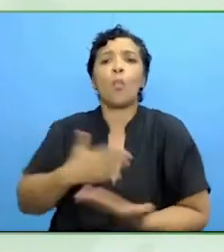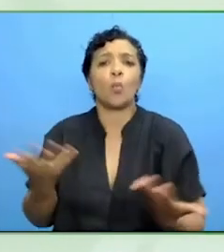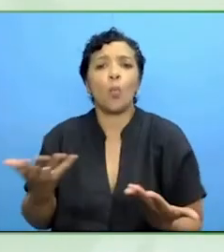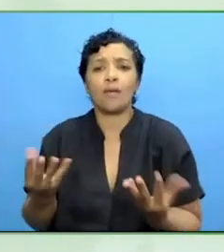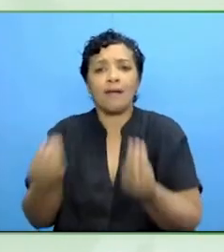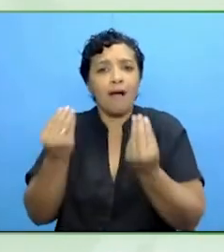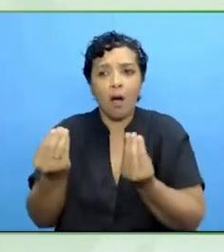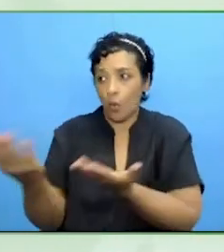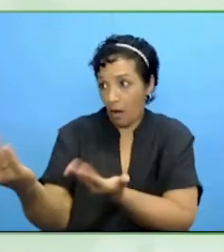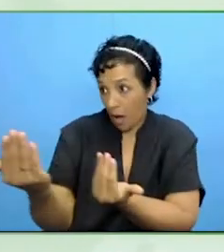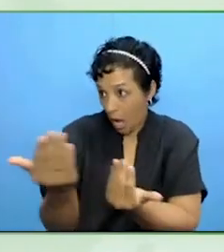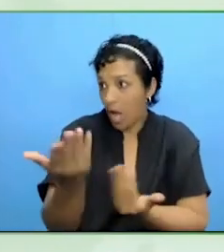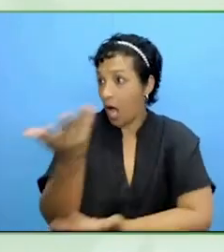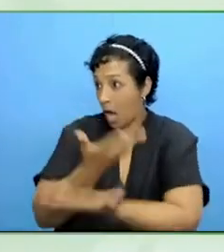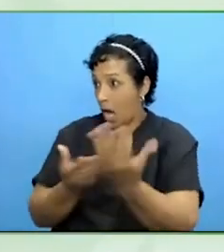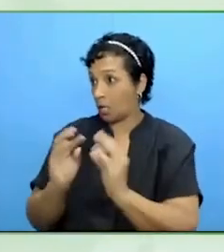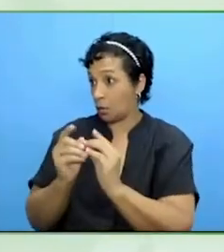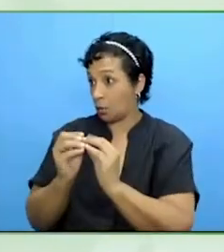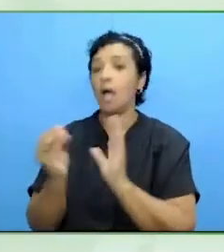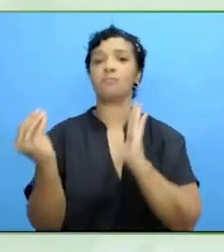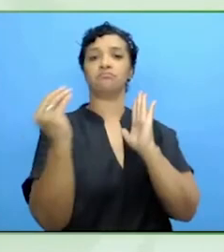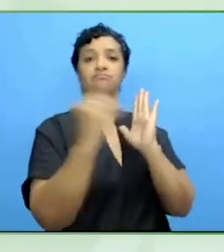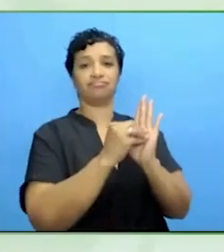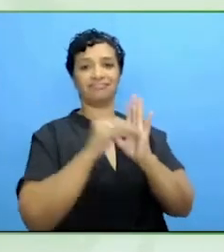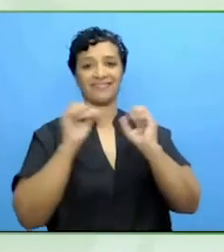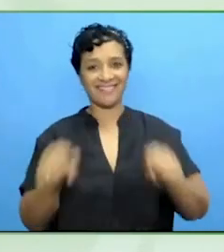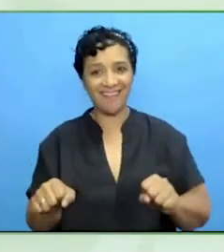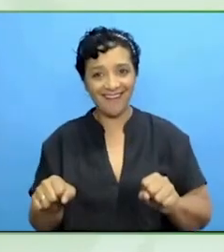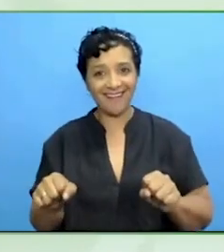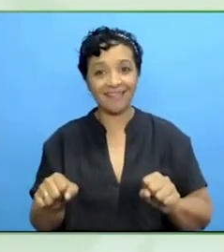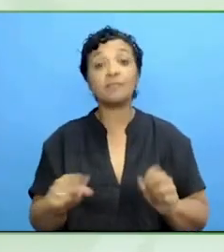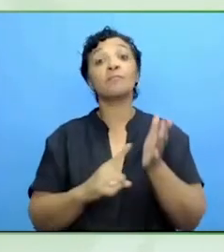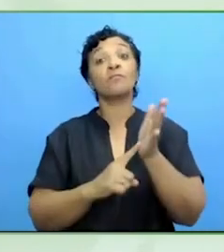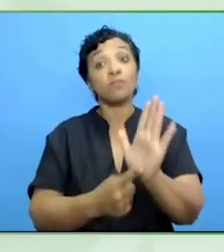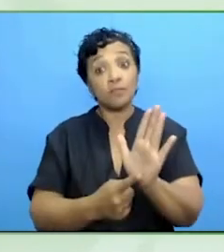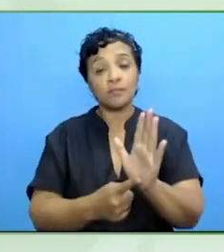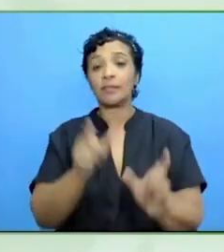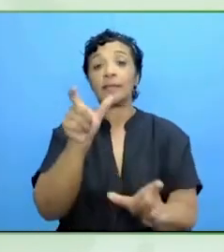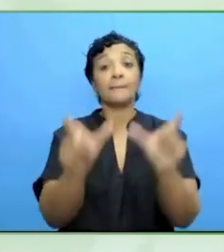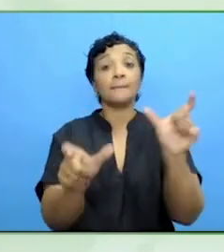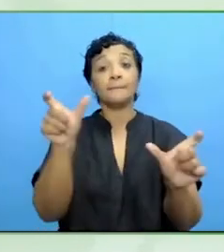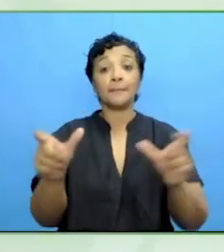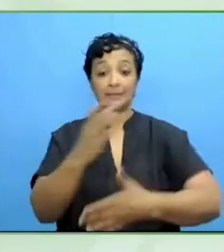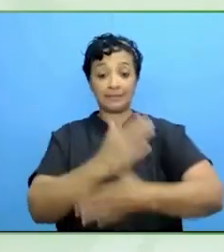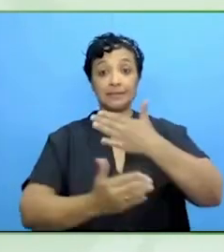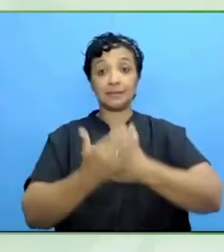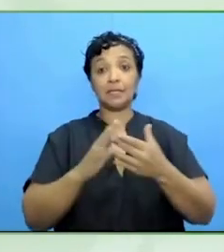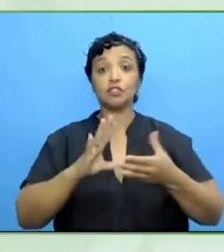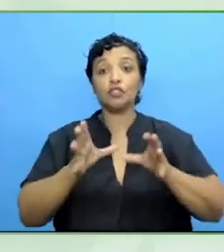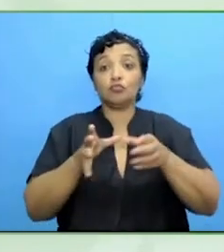It is built in that organisations that represent people with